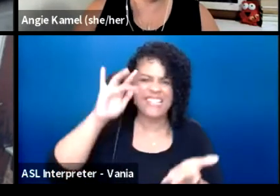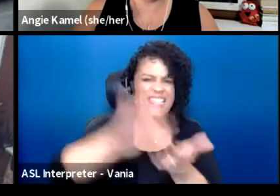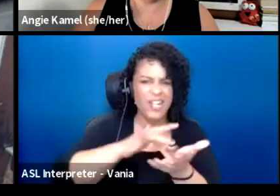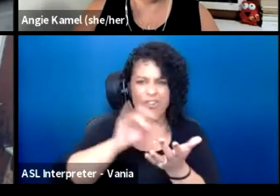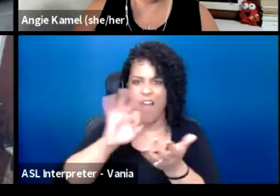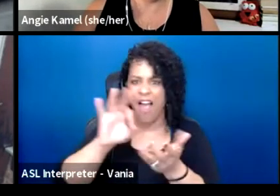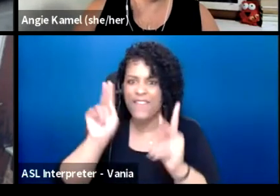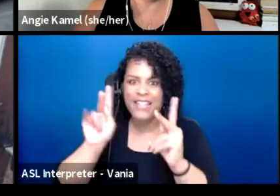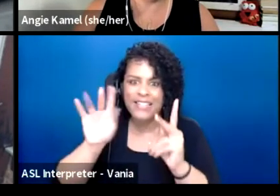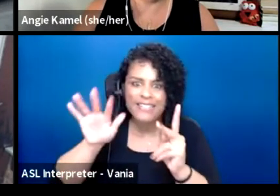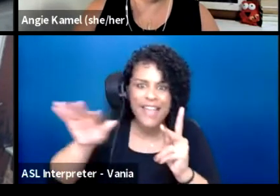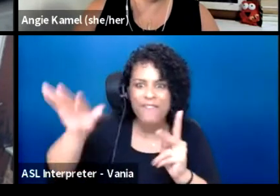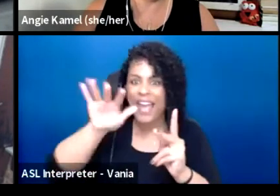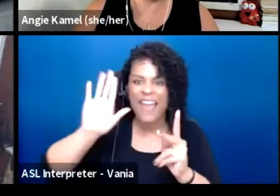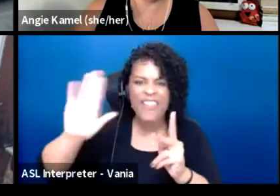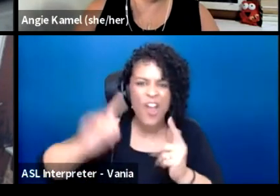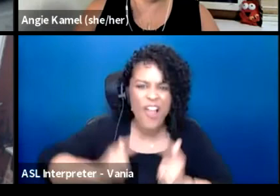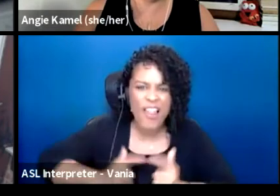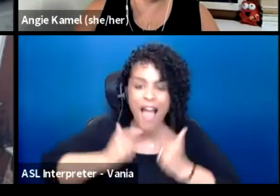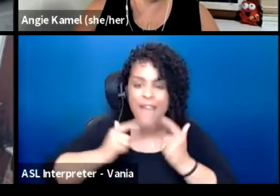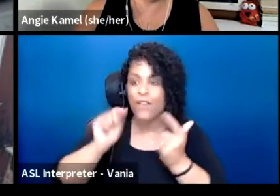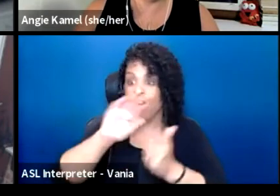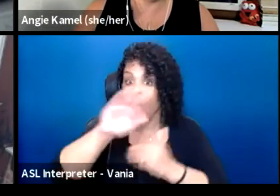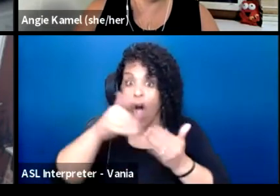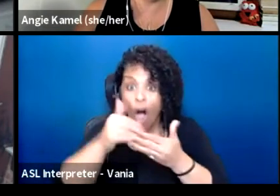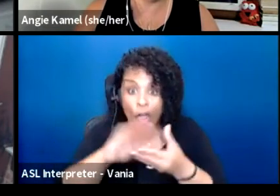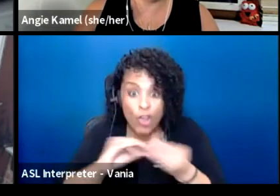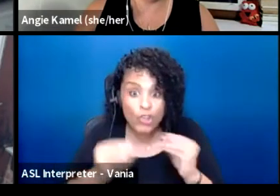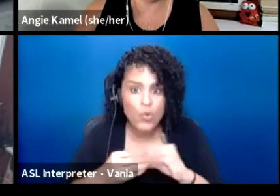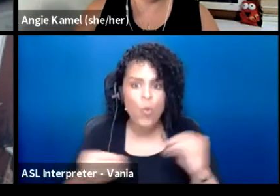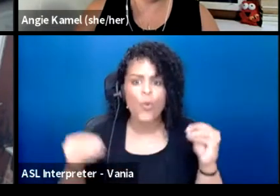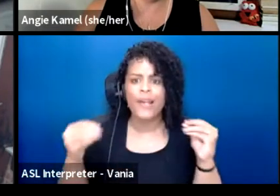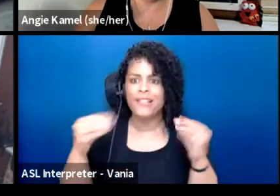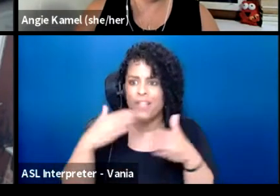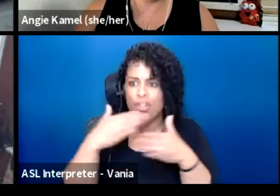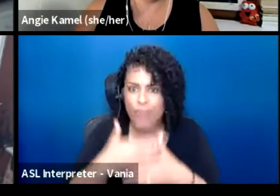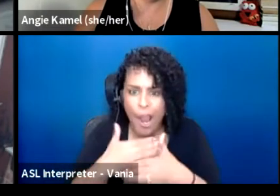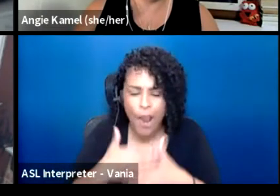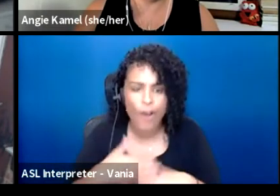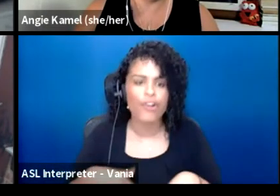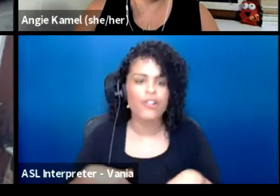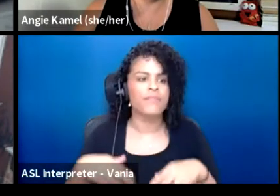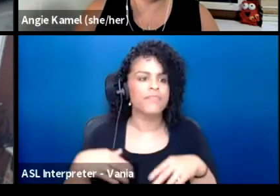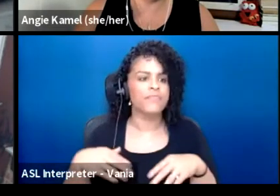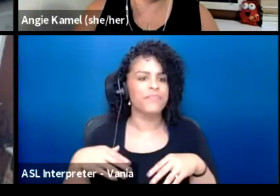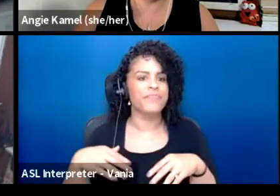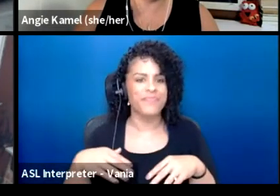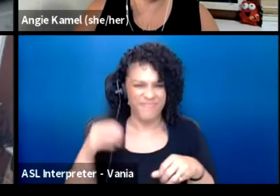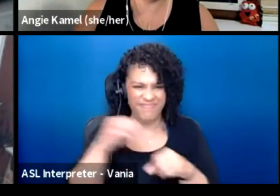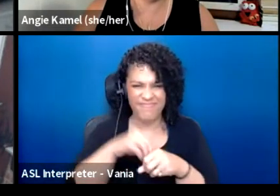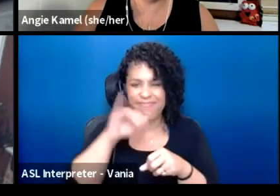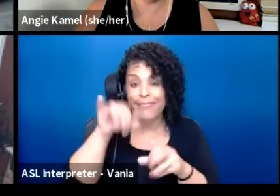where stories, all of our stories are shared where in that imaginary future,